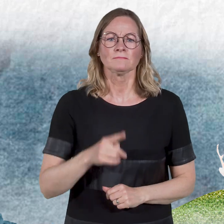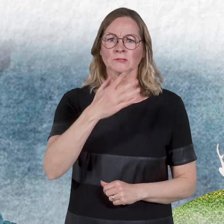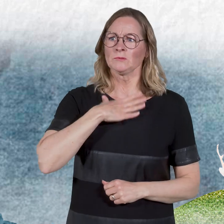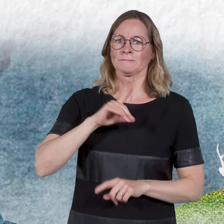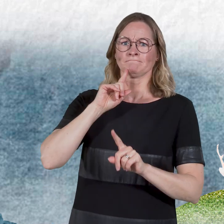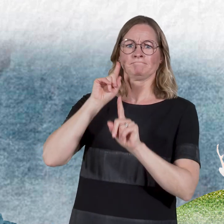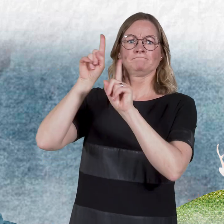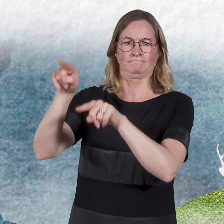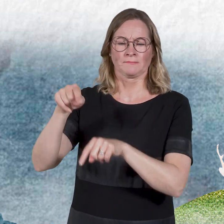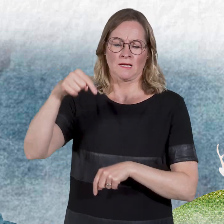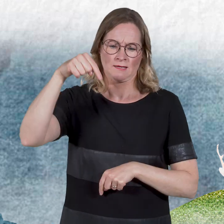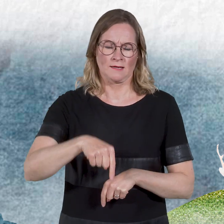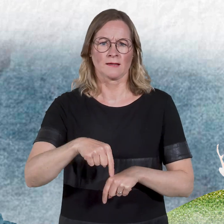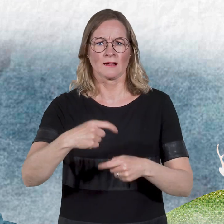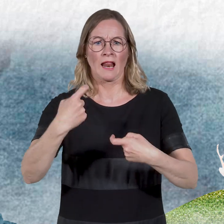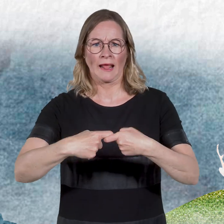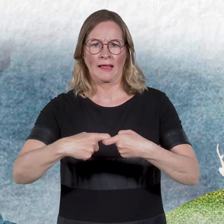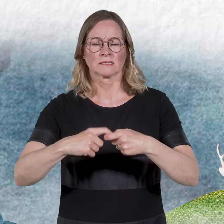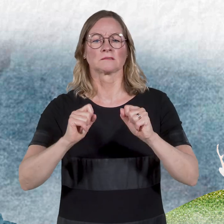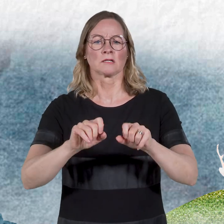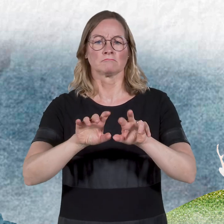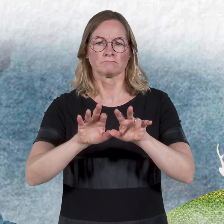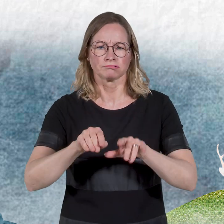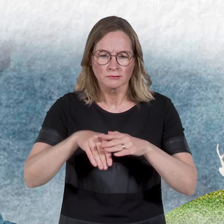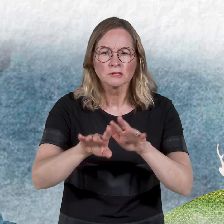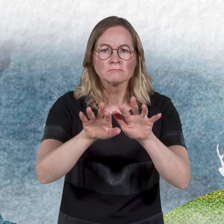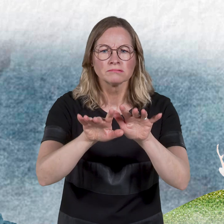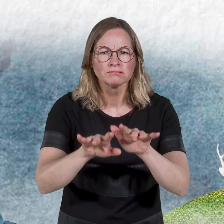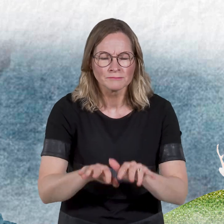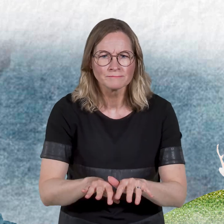You can register by clicking the link on the website.